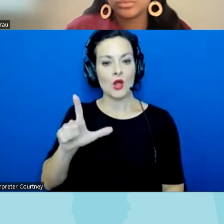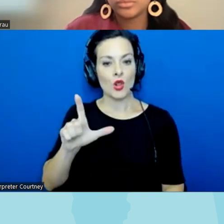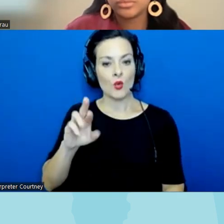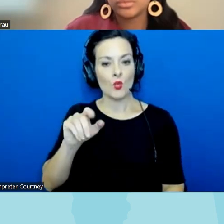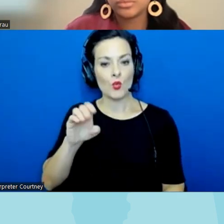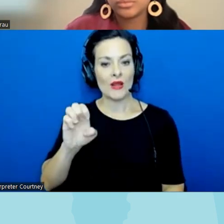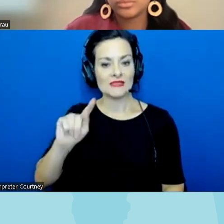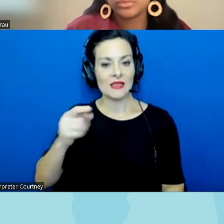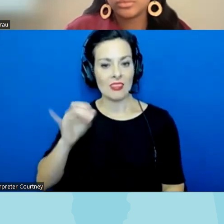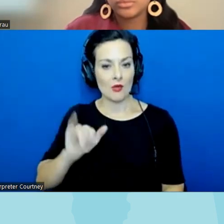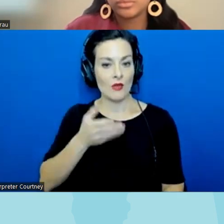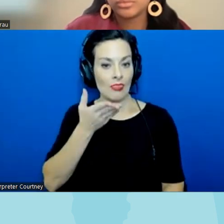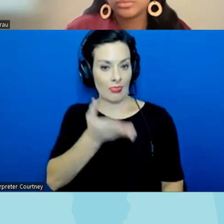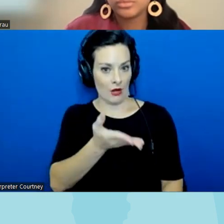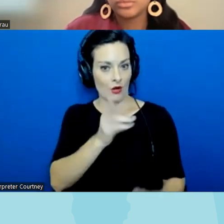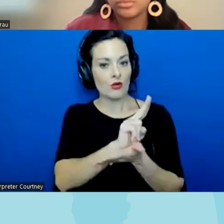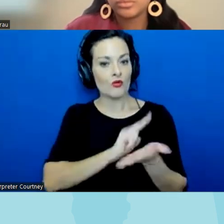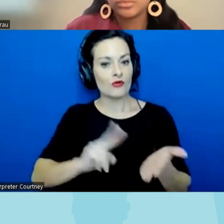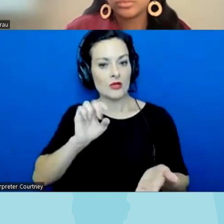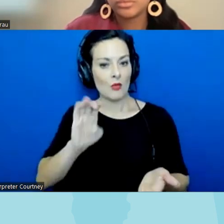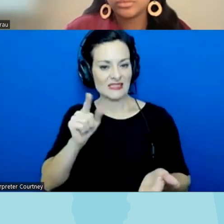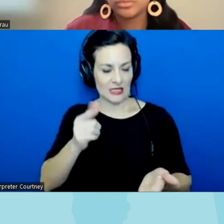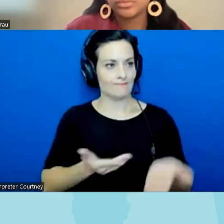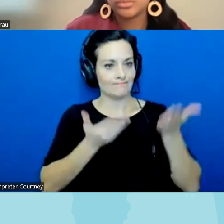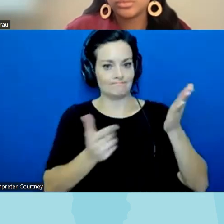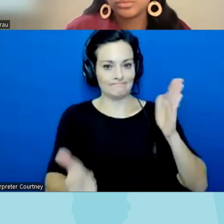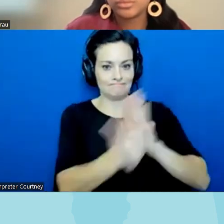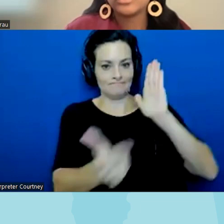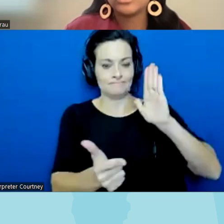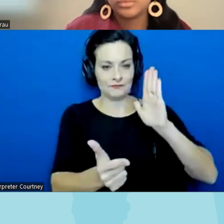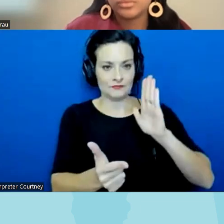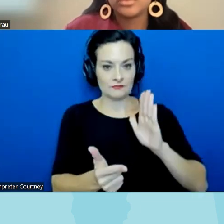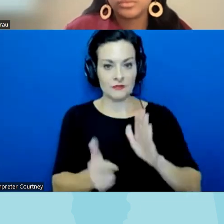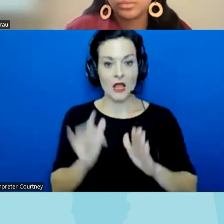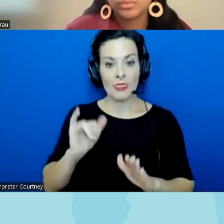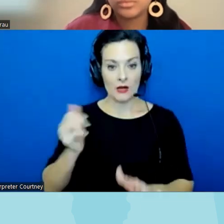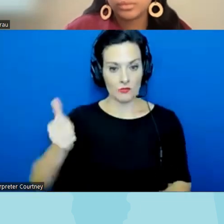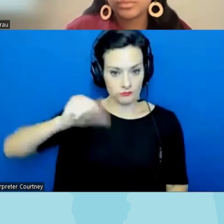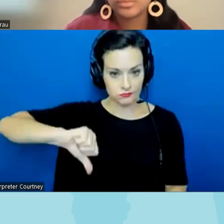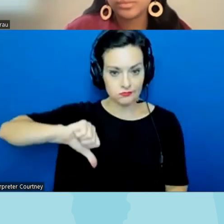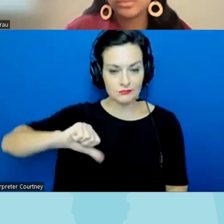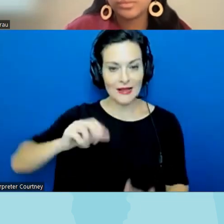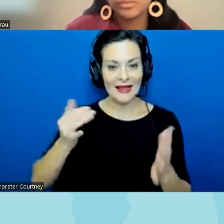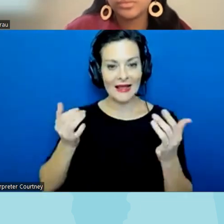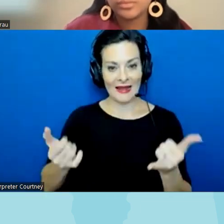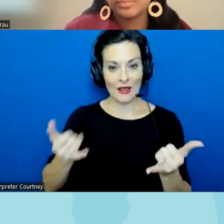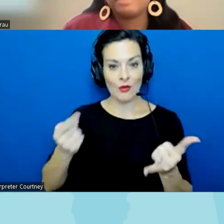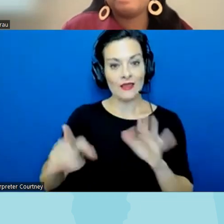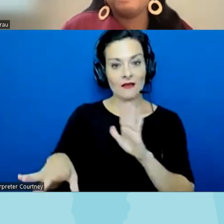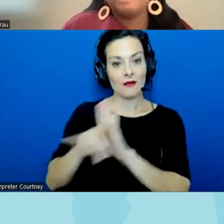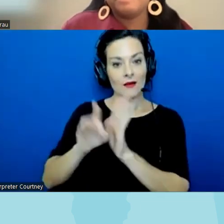Nebraska luckily his Pro proposal was rejected but now we have him as our governor um but in